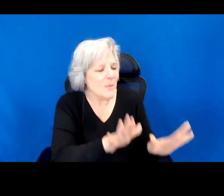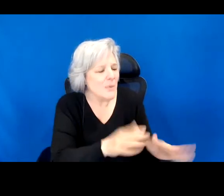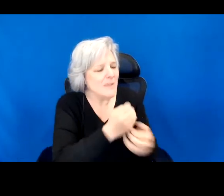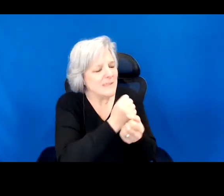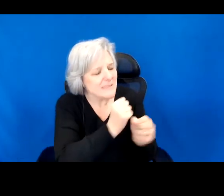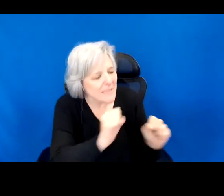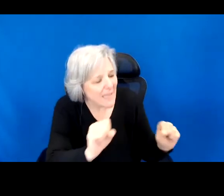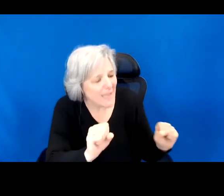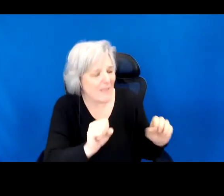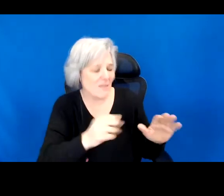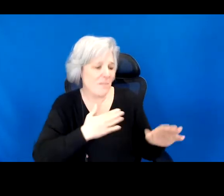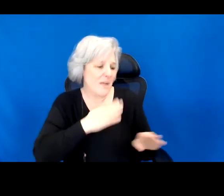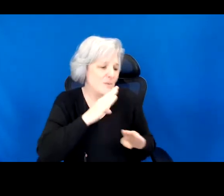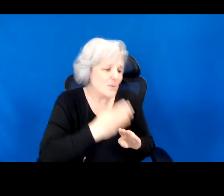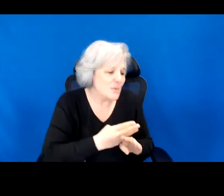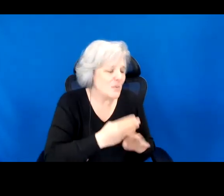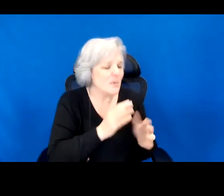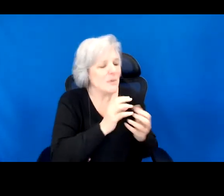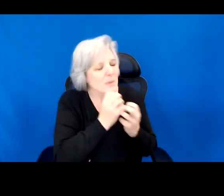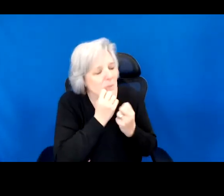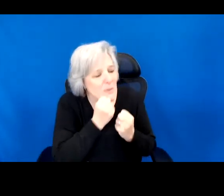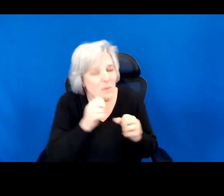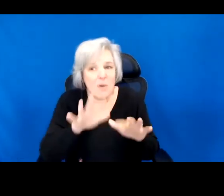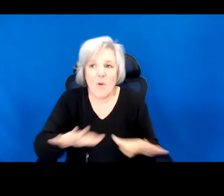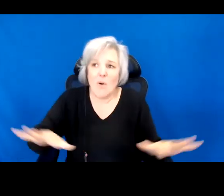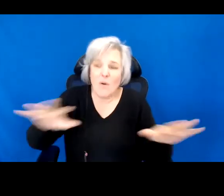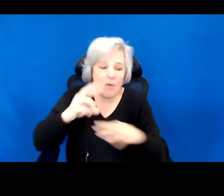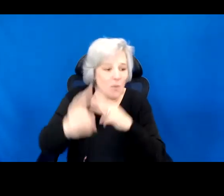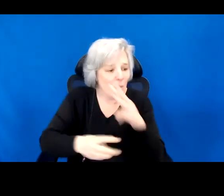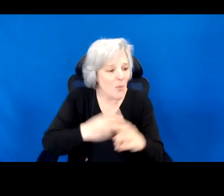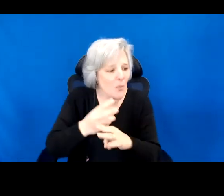the earth and its inhabitants are facing a catastrophic crisis.